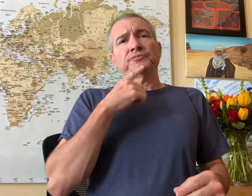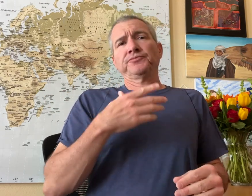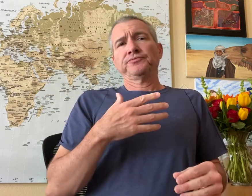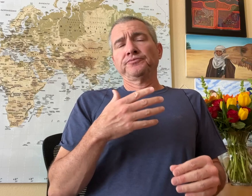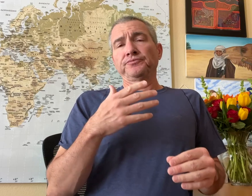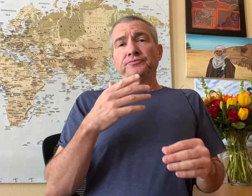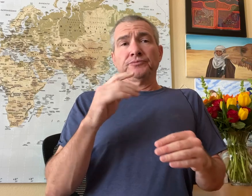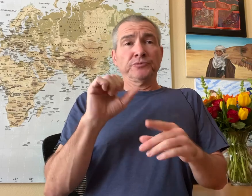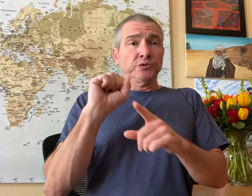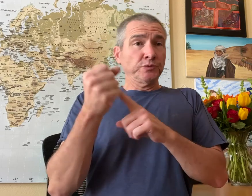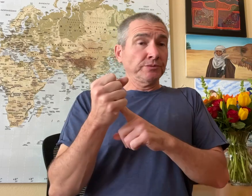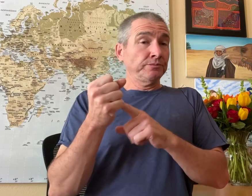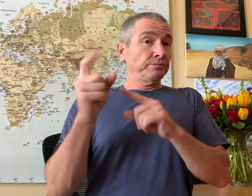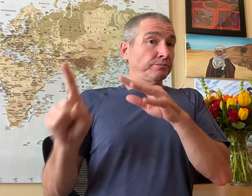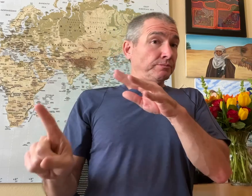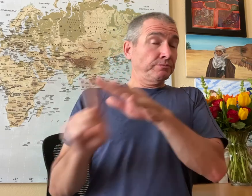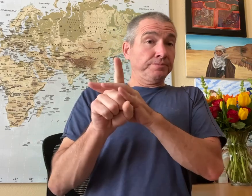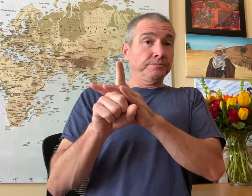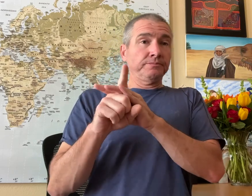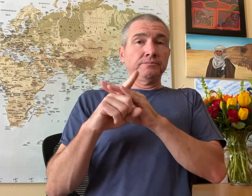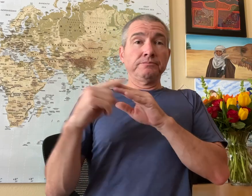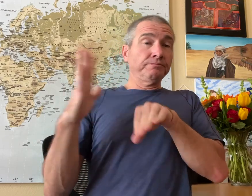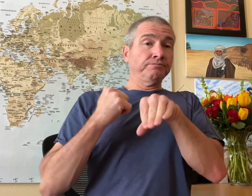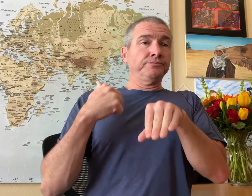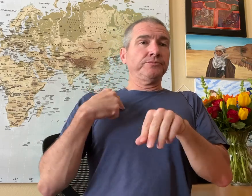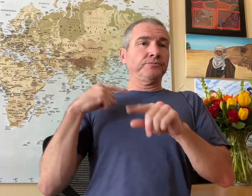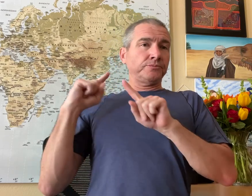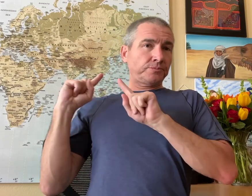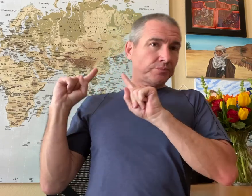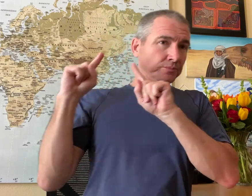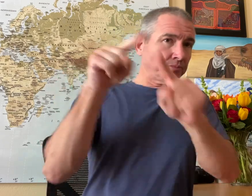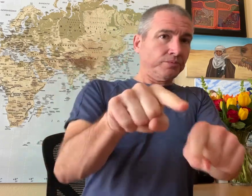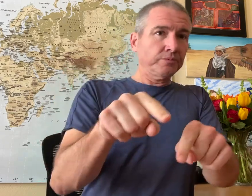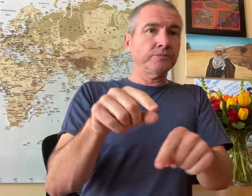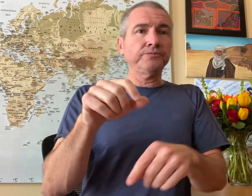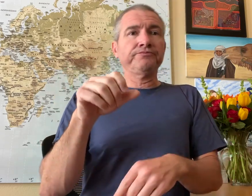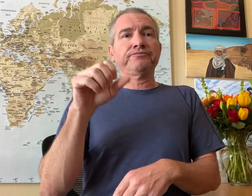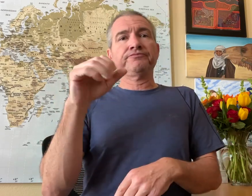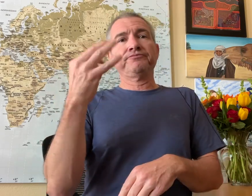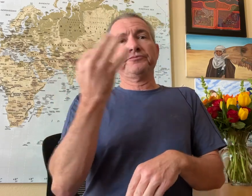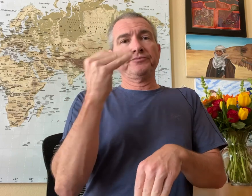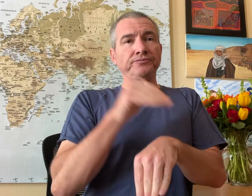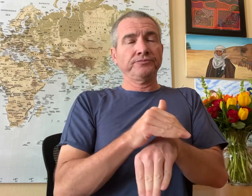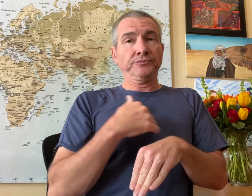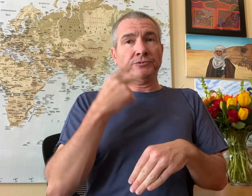When the situation happened, they called me to come down on Friday night